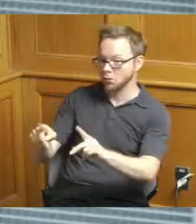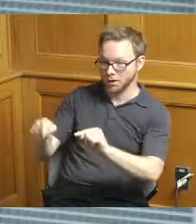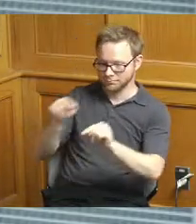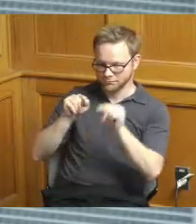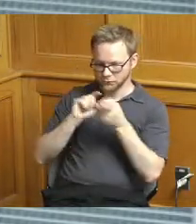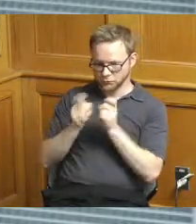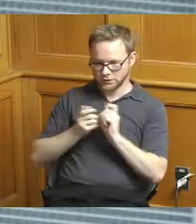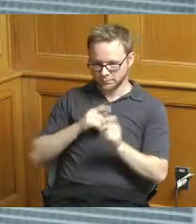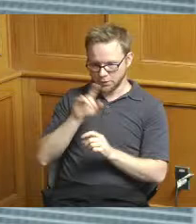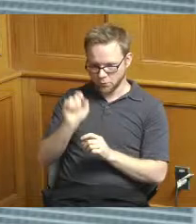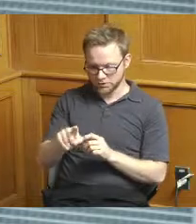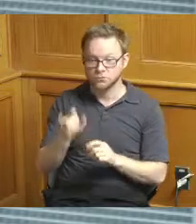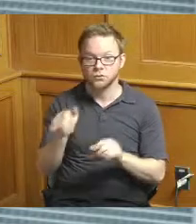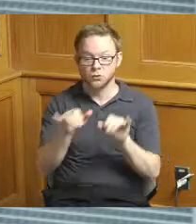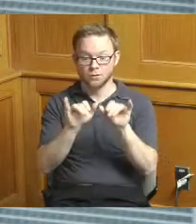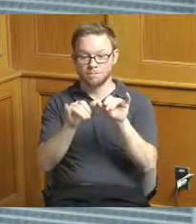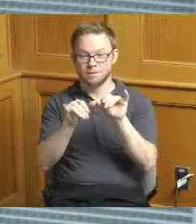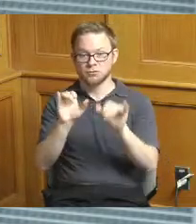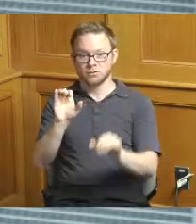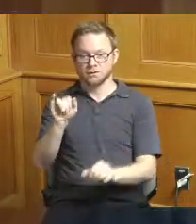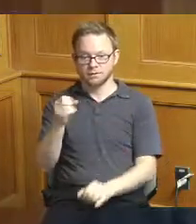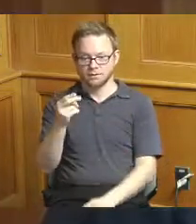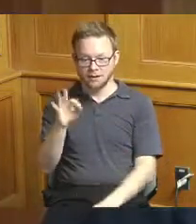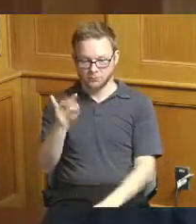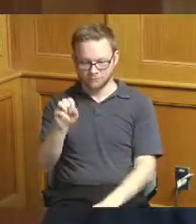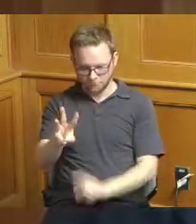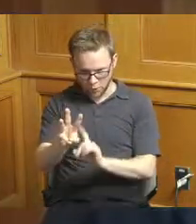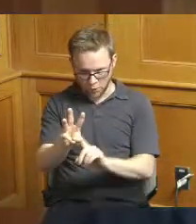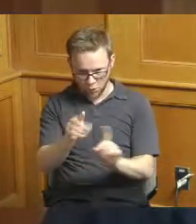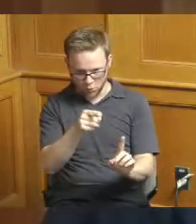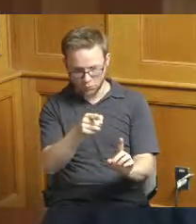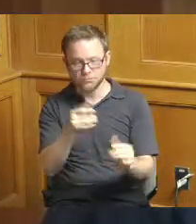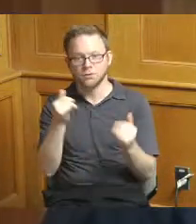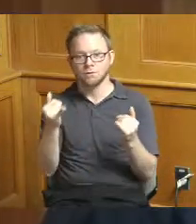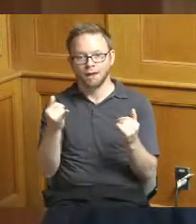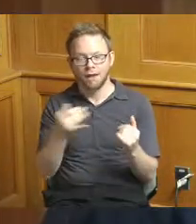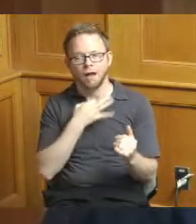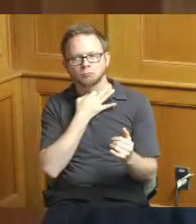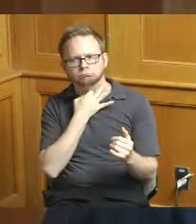measure is cash flow and I then I my my curiosity is you know is that what we look like last year